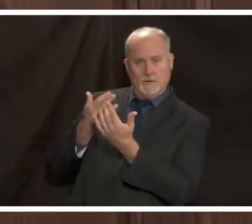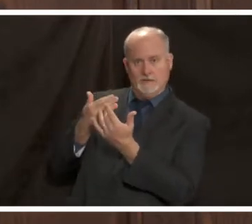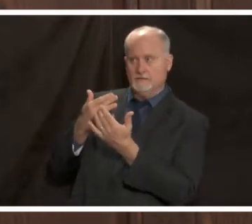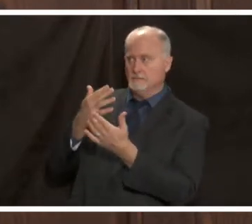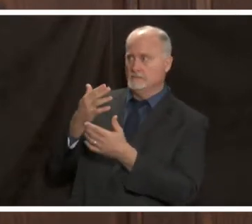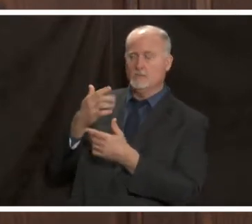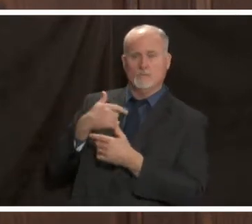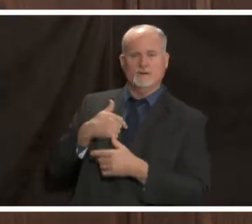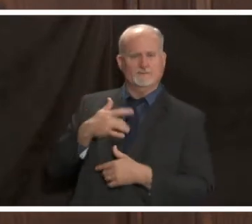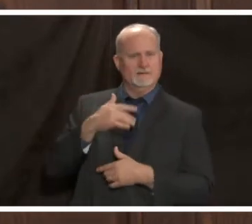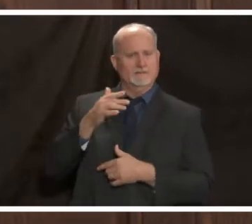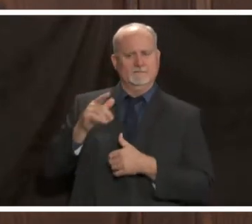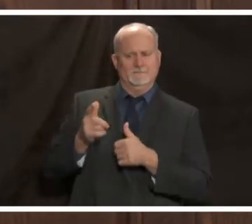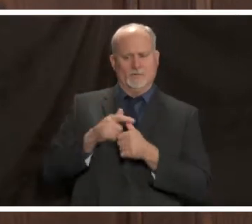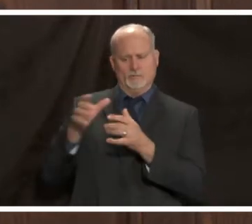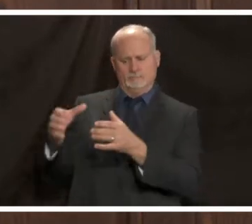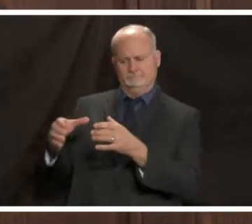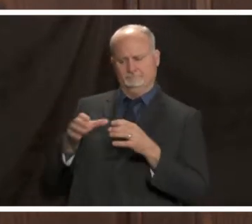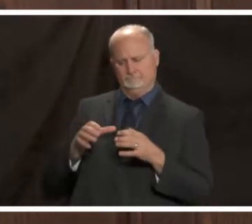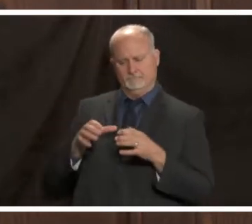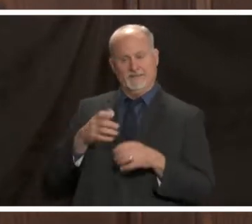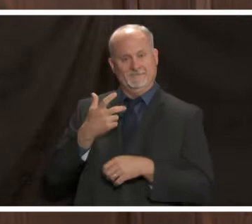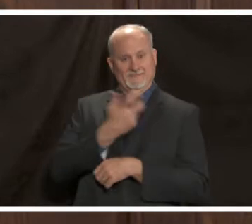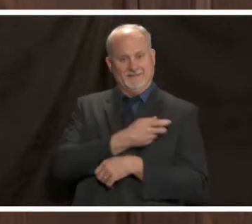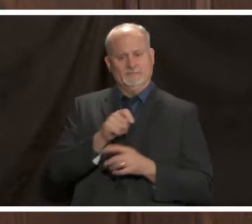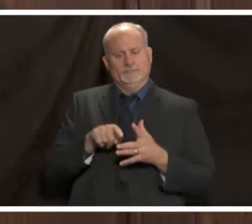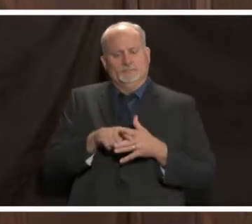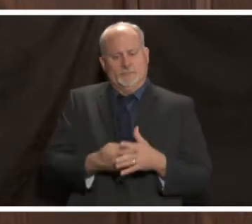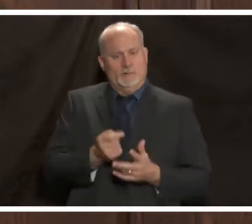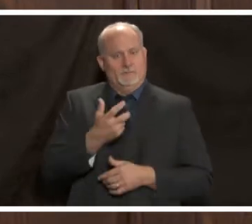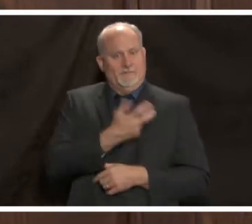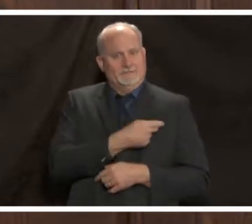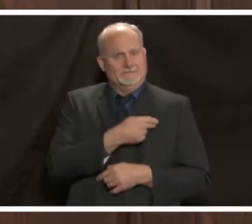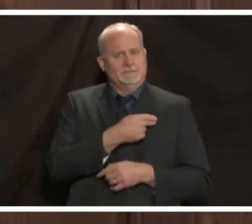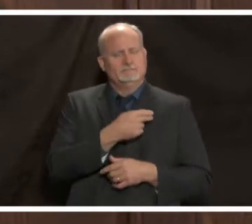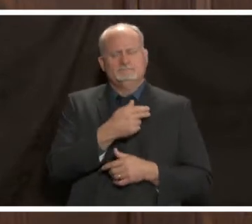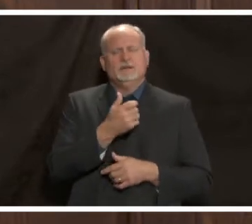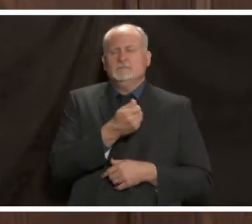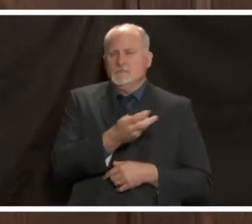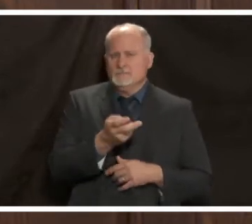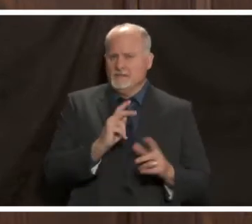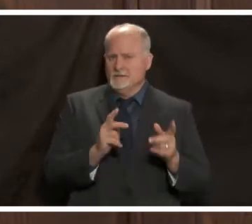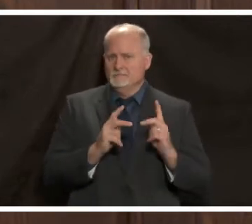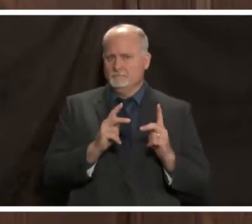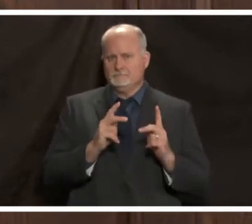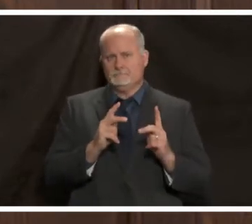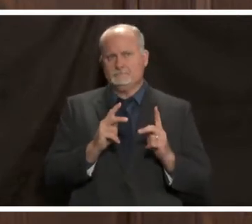our first shipments of vaccine and be able to start vaccine vaccinating a few people as early